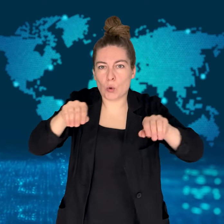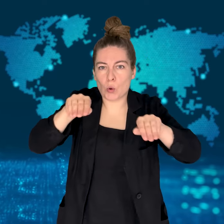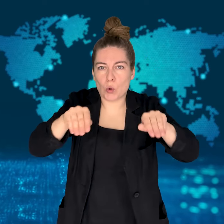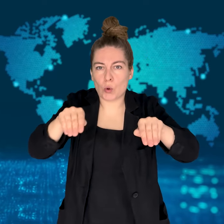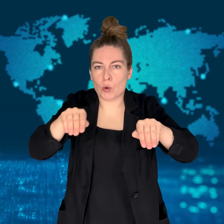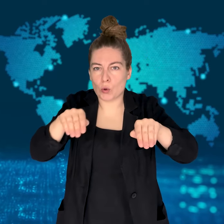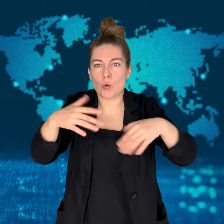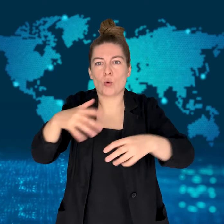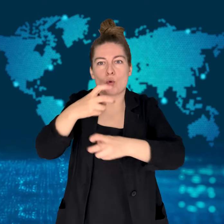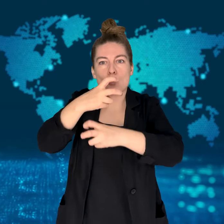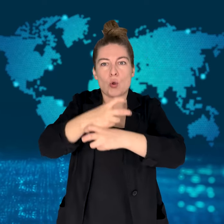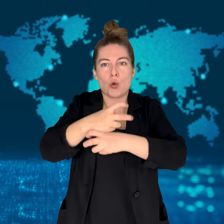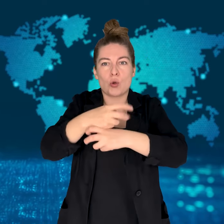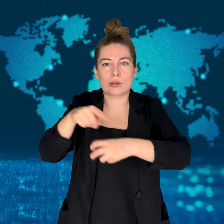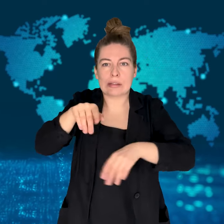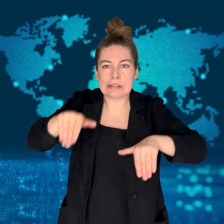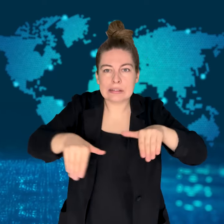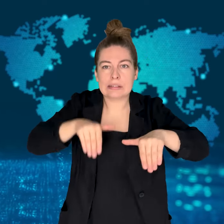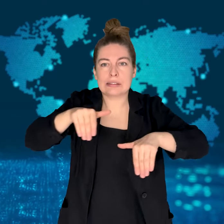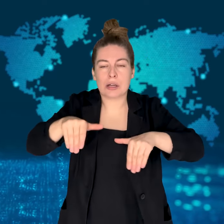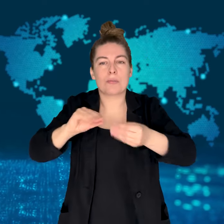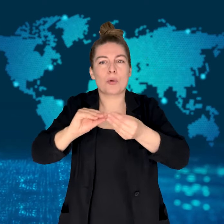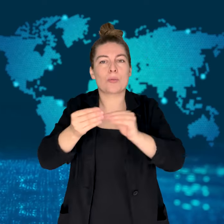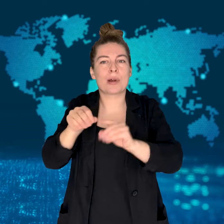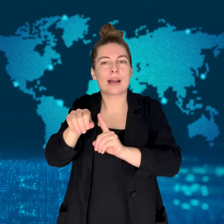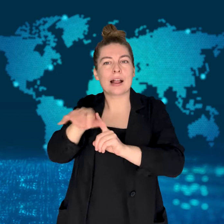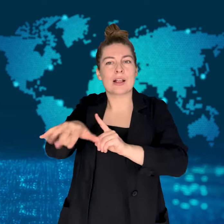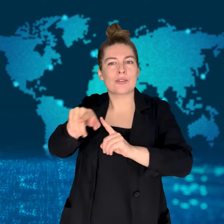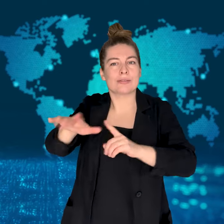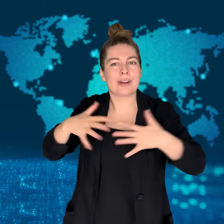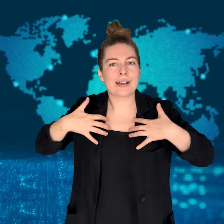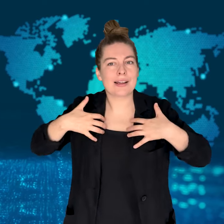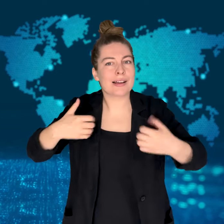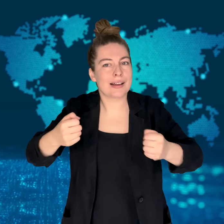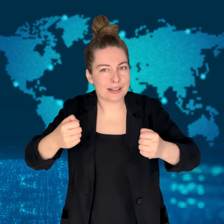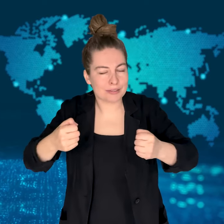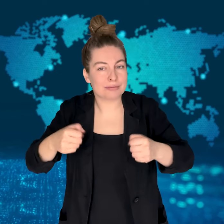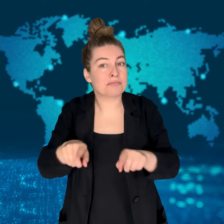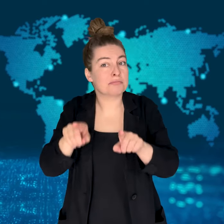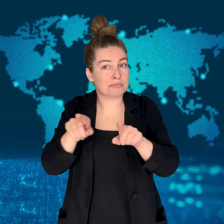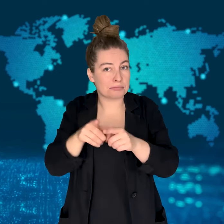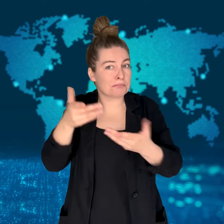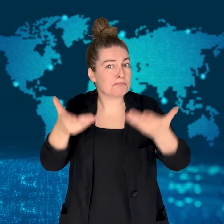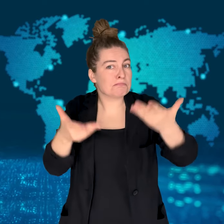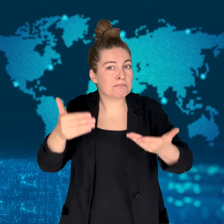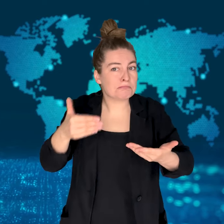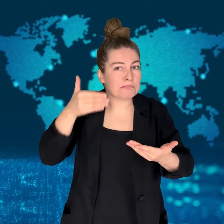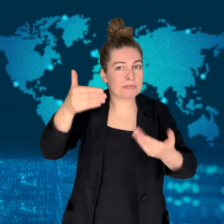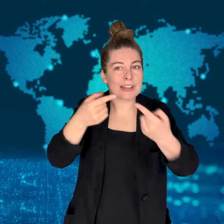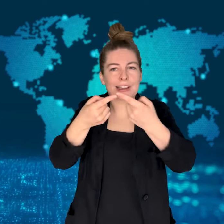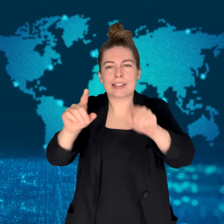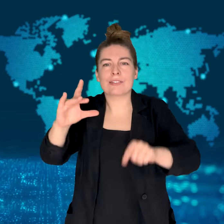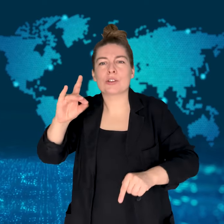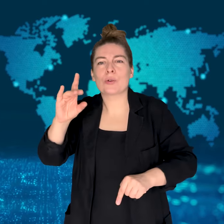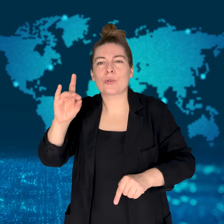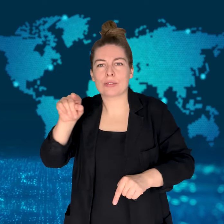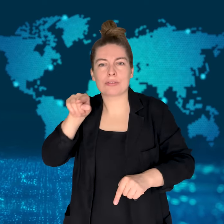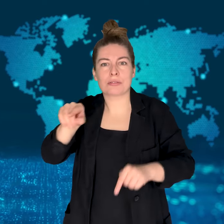It could also ban other favorite German dogs,